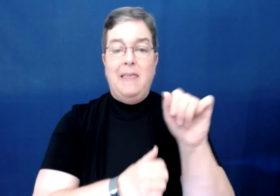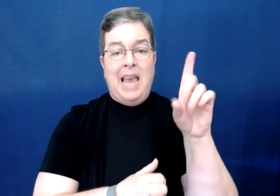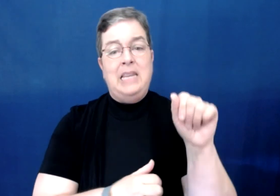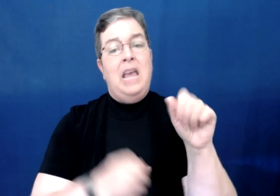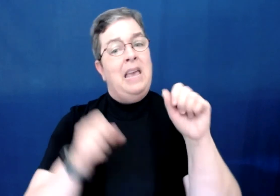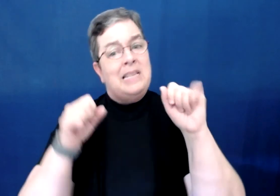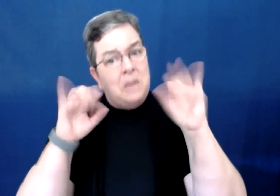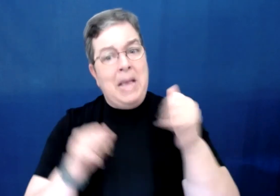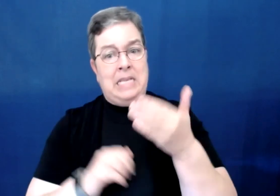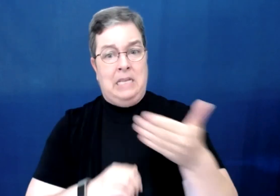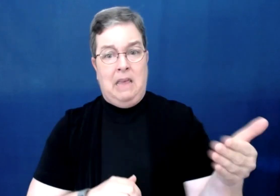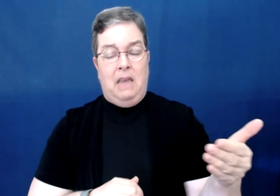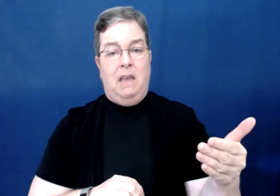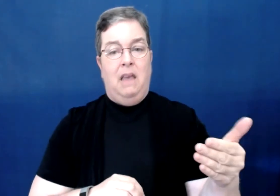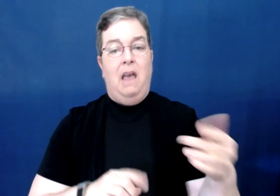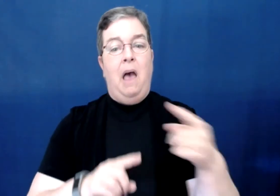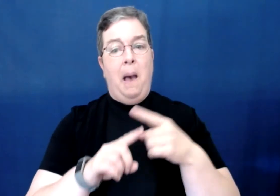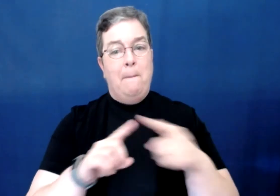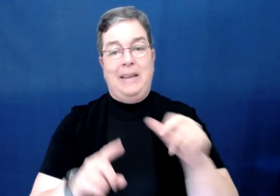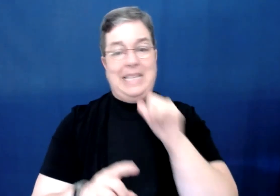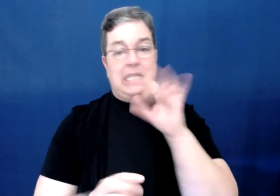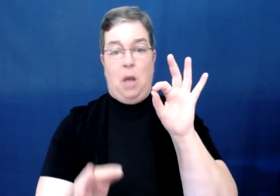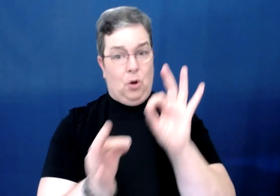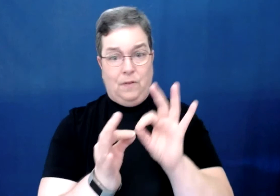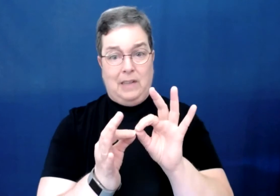The ADA is an amazing thing, but it's not perfect.